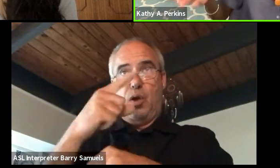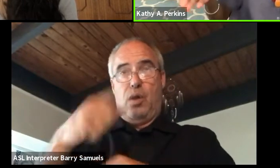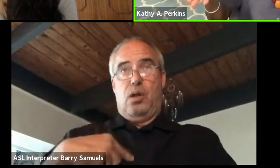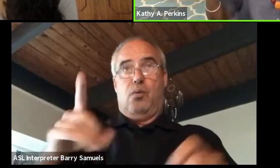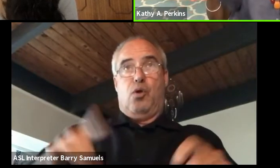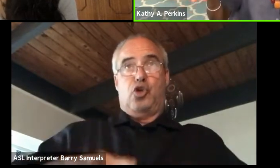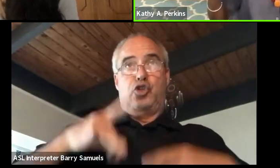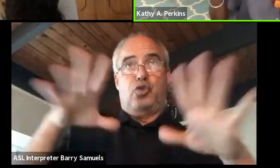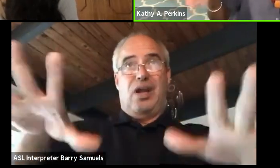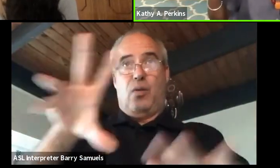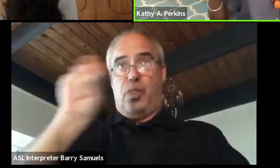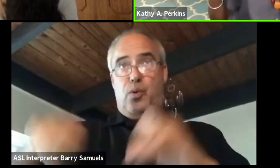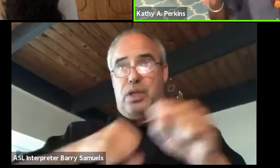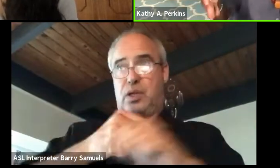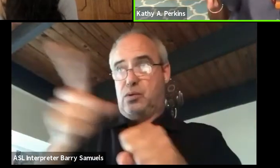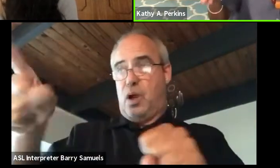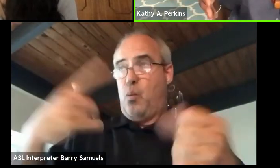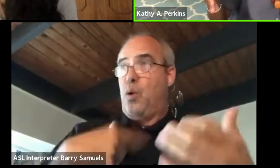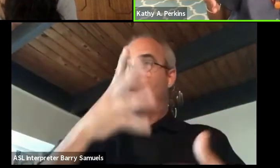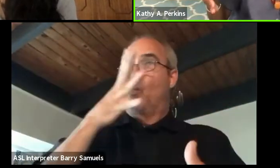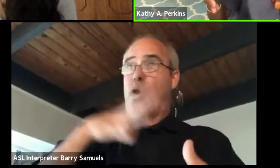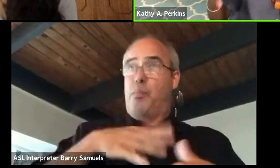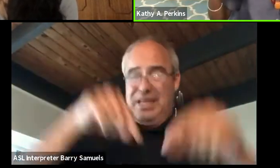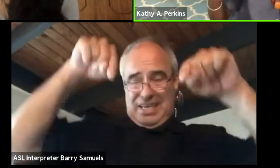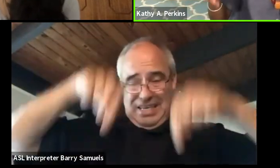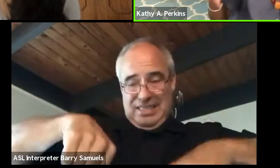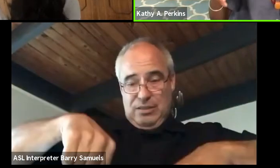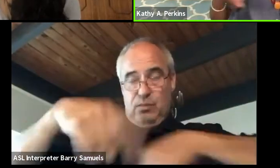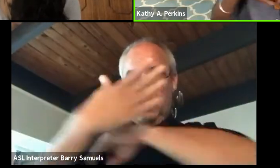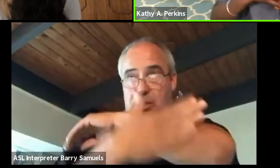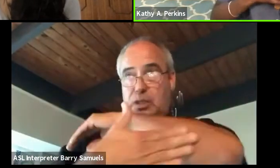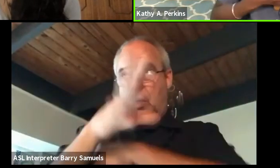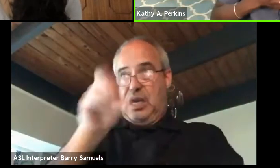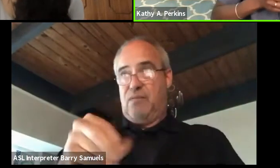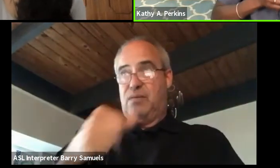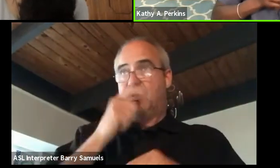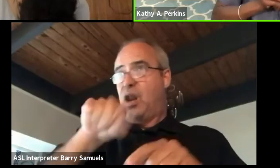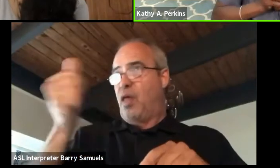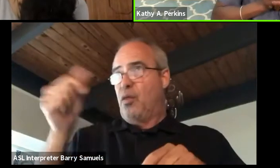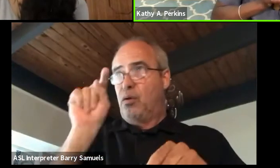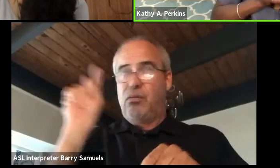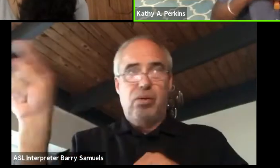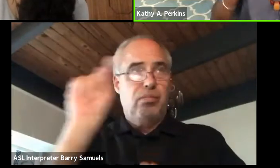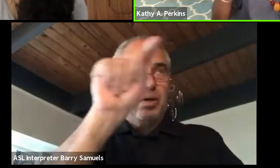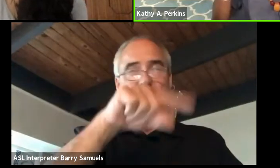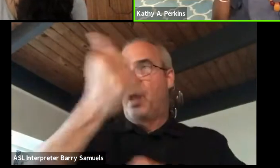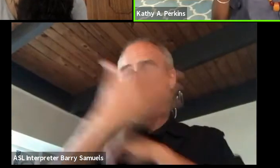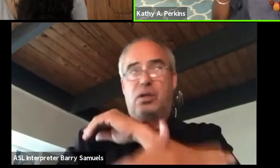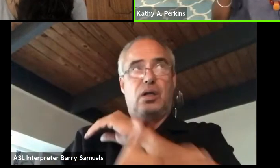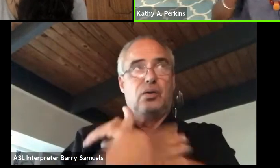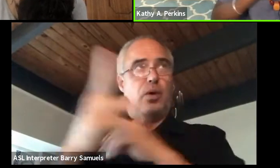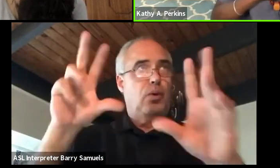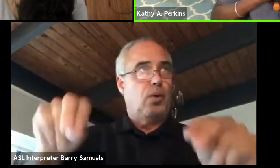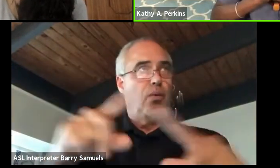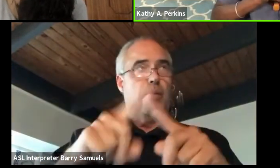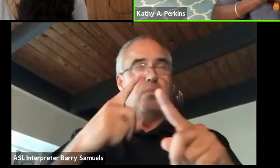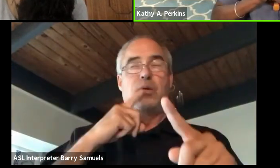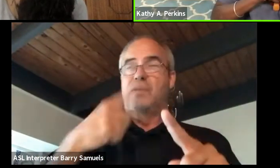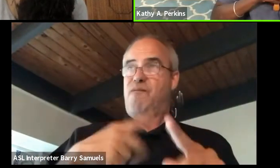I want women who are on the continent, those we don't really hear that much about. So it was a very conscious decision.